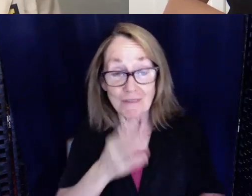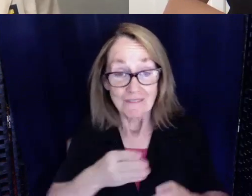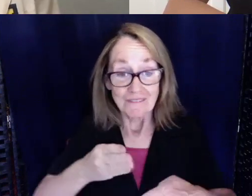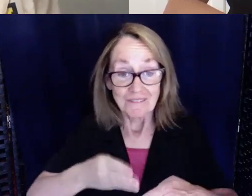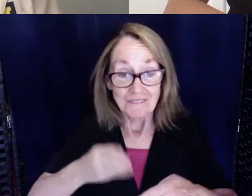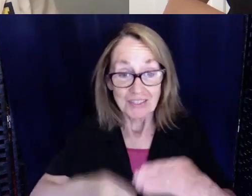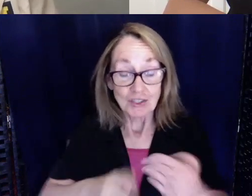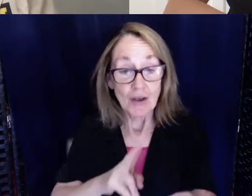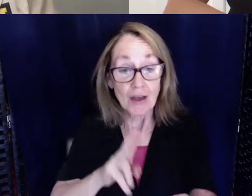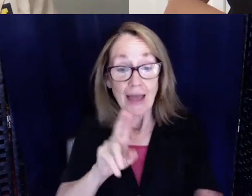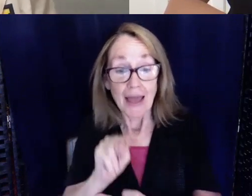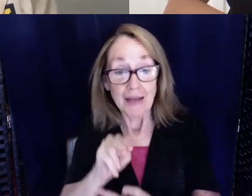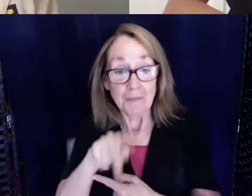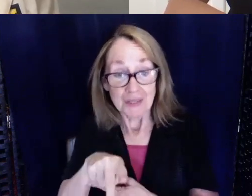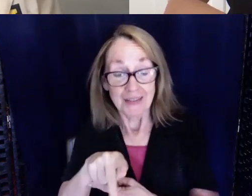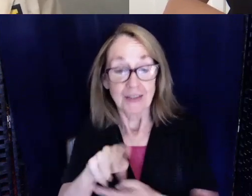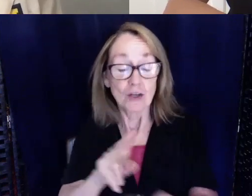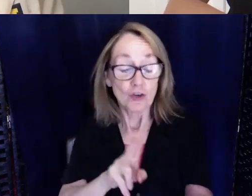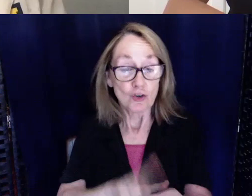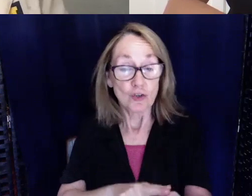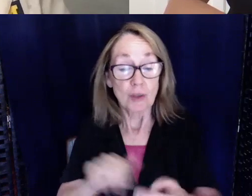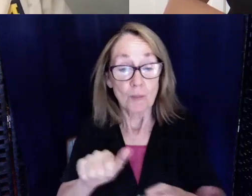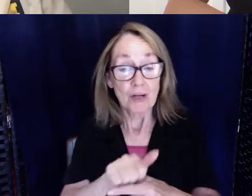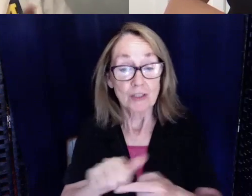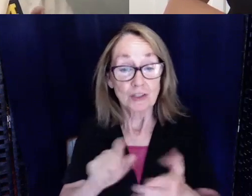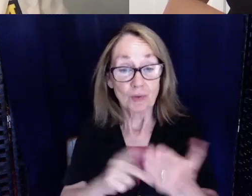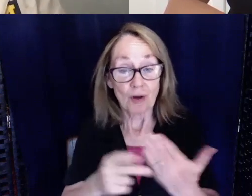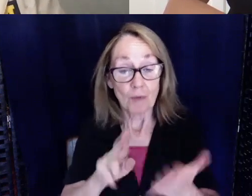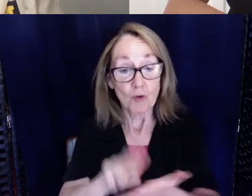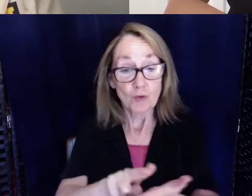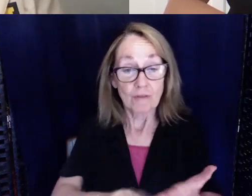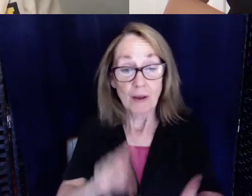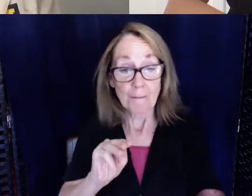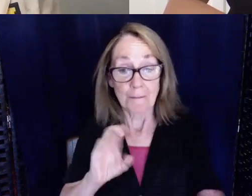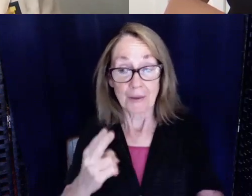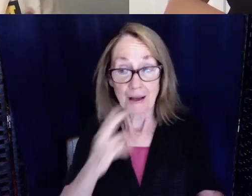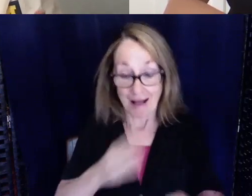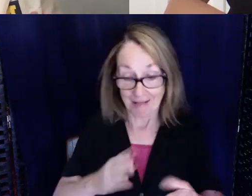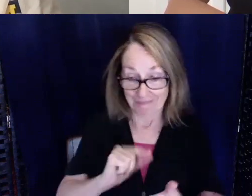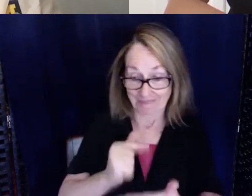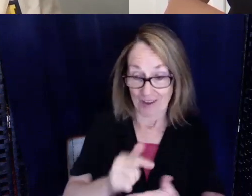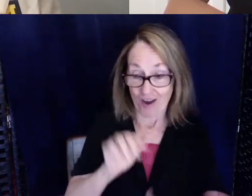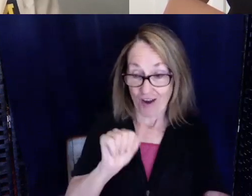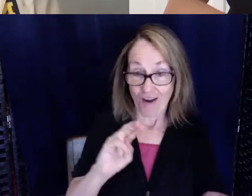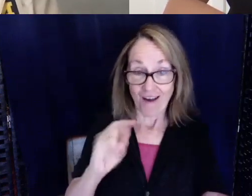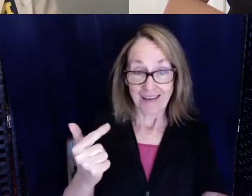practitioner program at University of Michigan. I will be done in August. I'm hoping to set up and take my